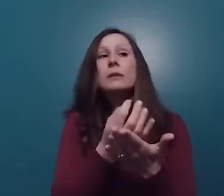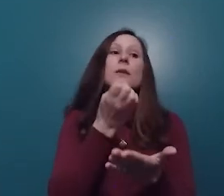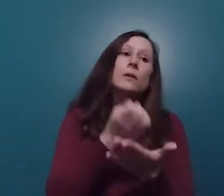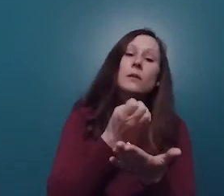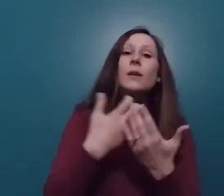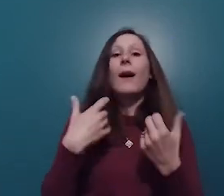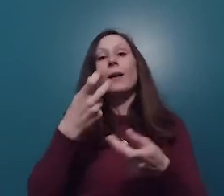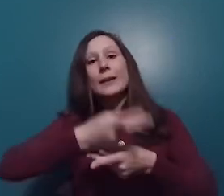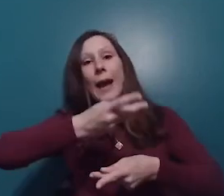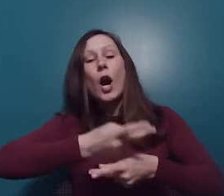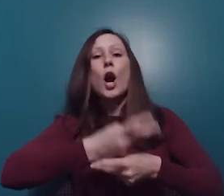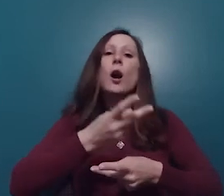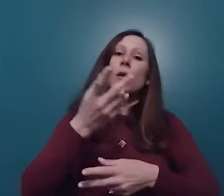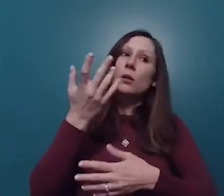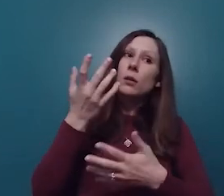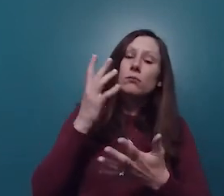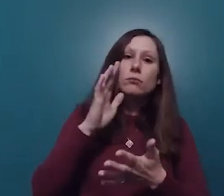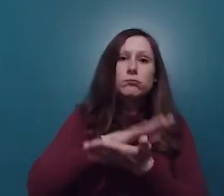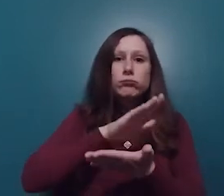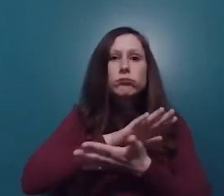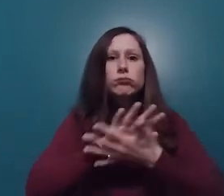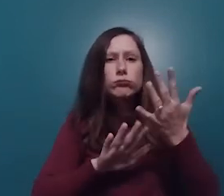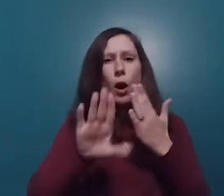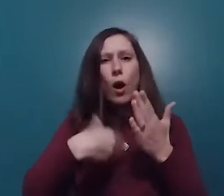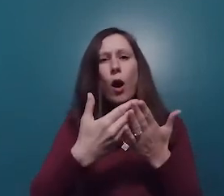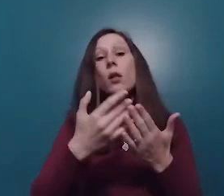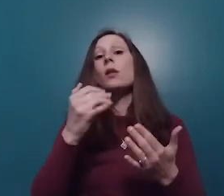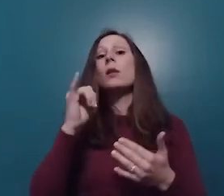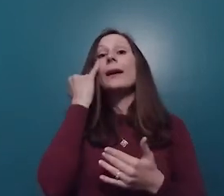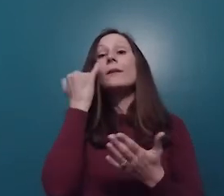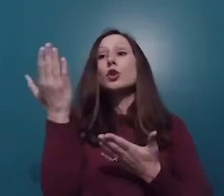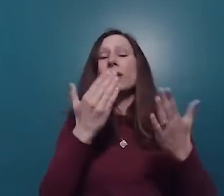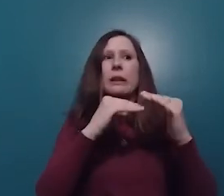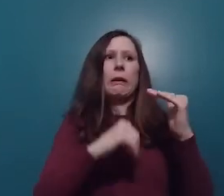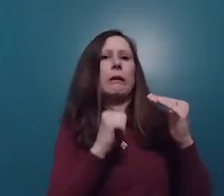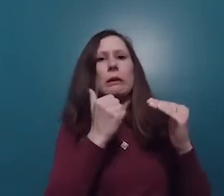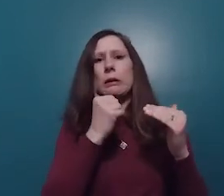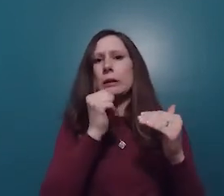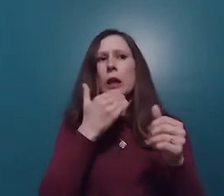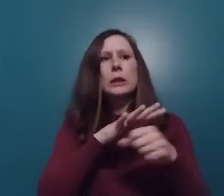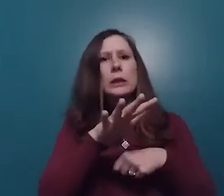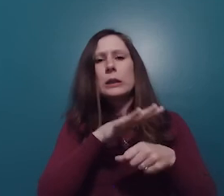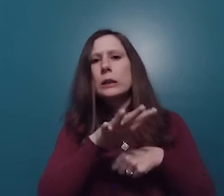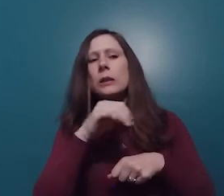financial services, housing, and the health care they deserve. When services fall short, it puts increased pressure on the